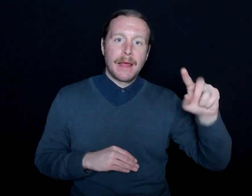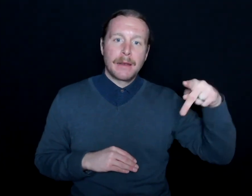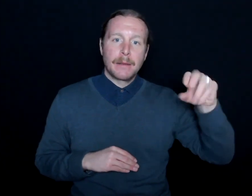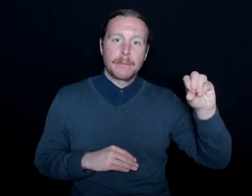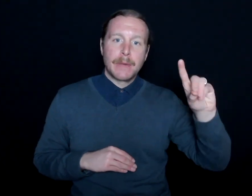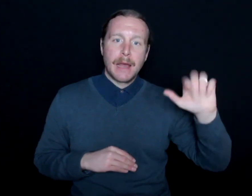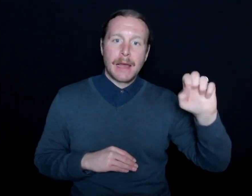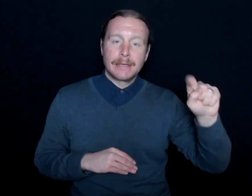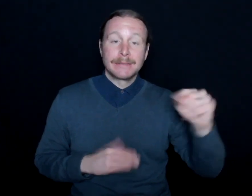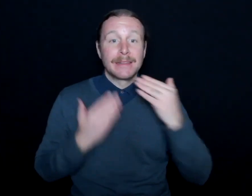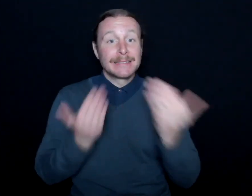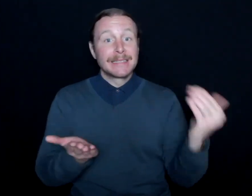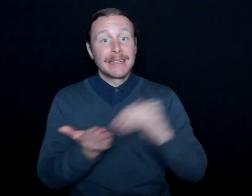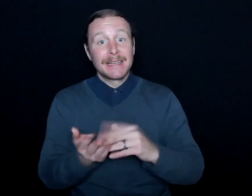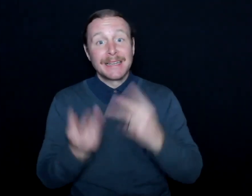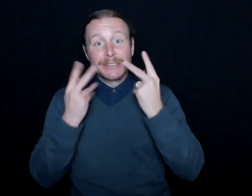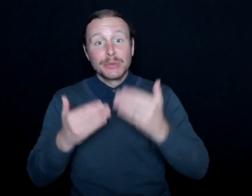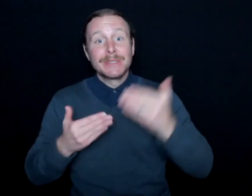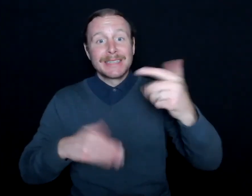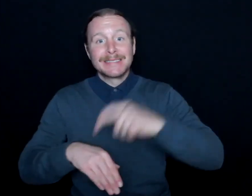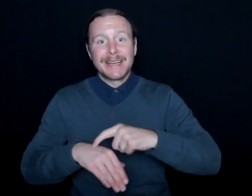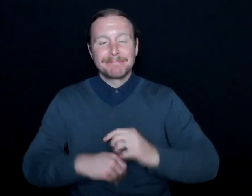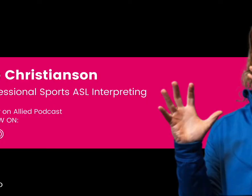Thanks again, and I'll see you next time.